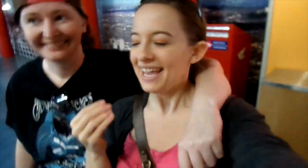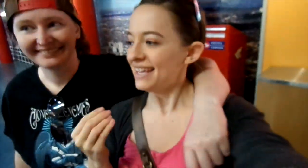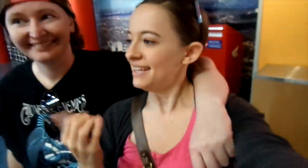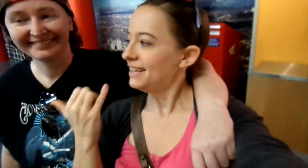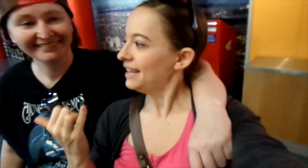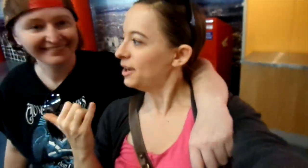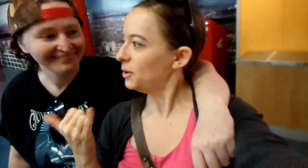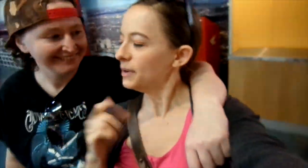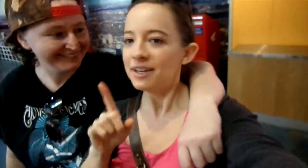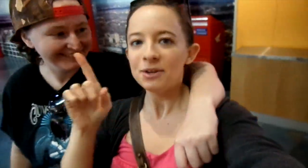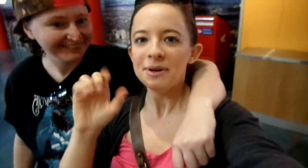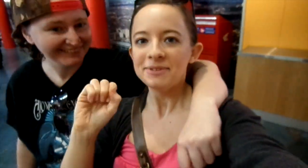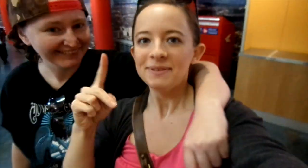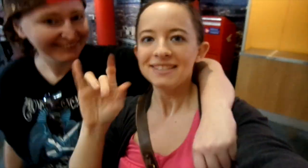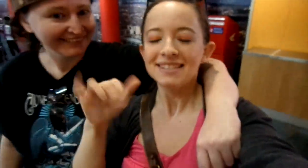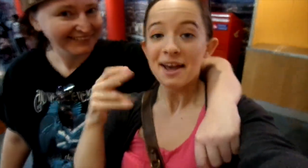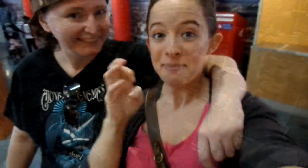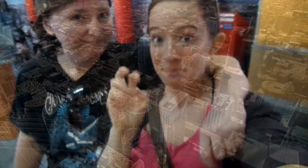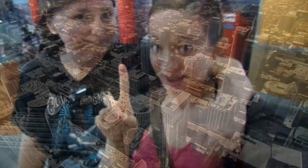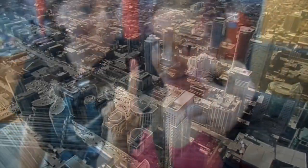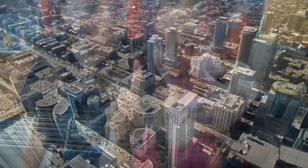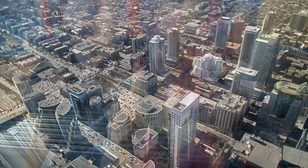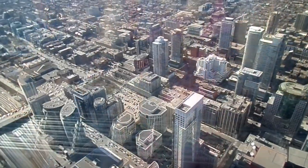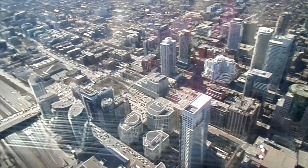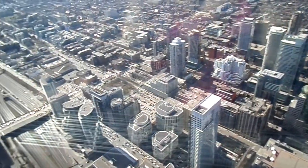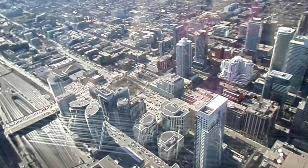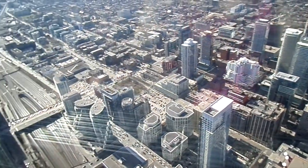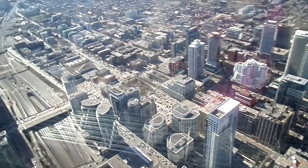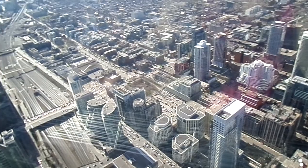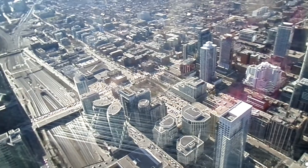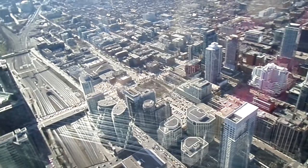now we're gonna go up to the Sky Pod.